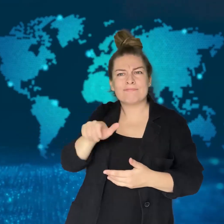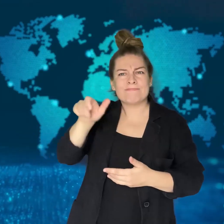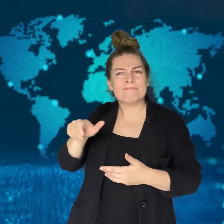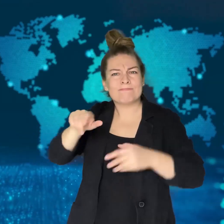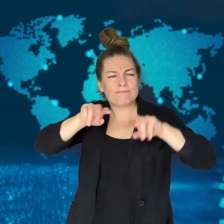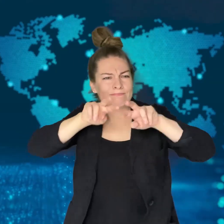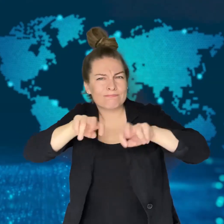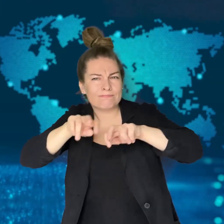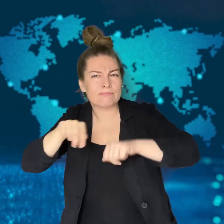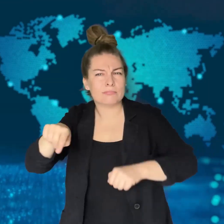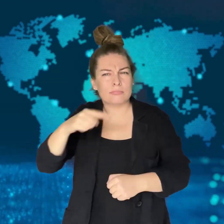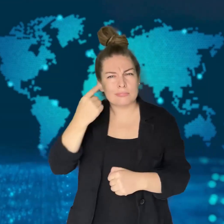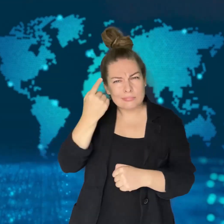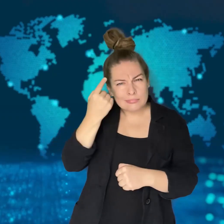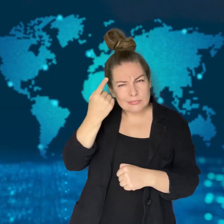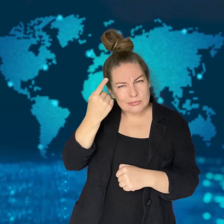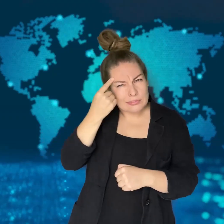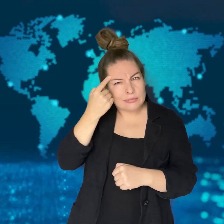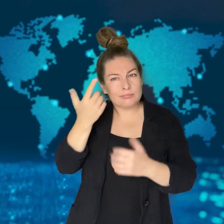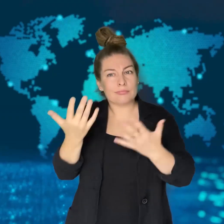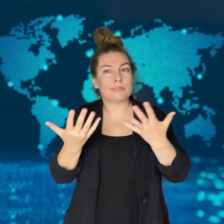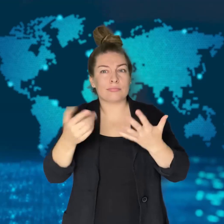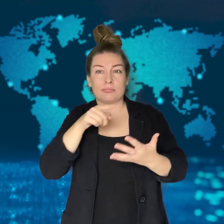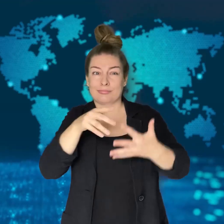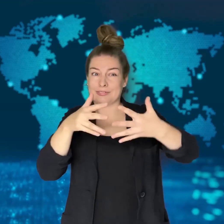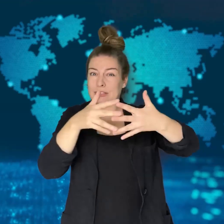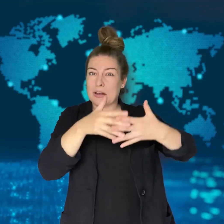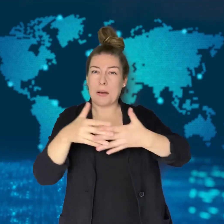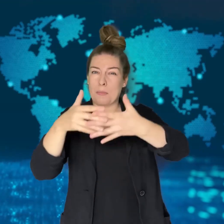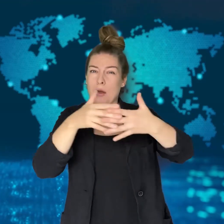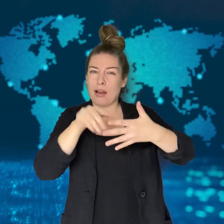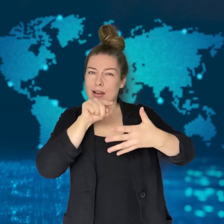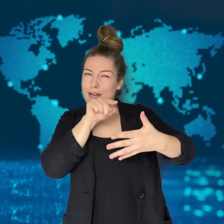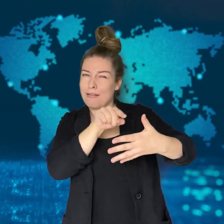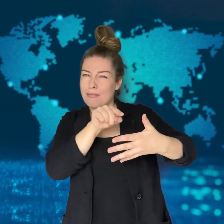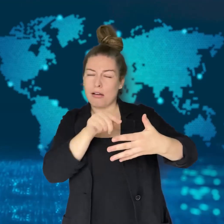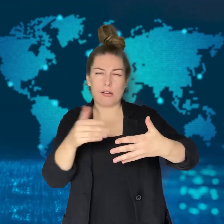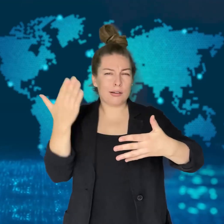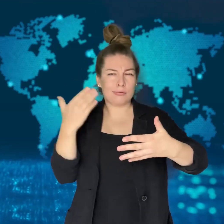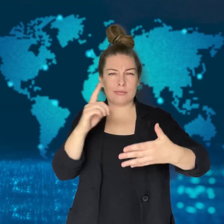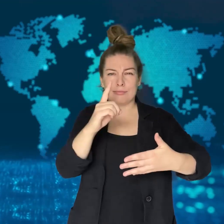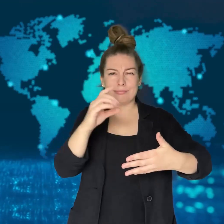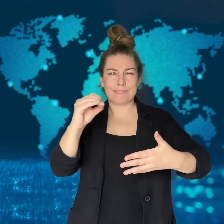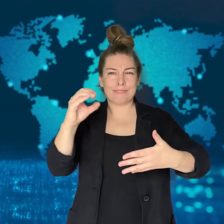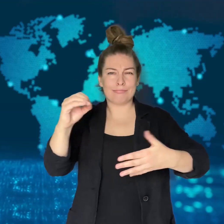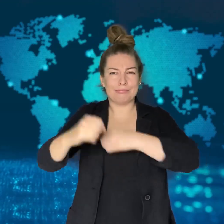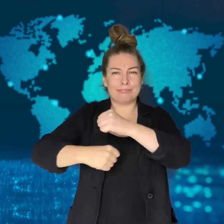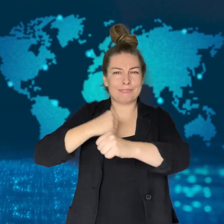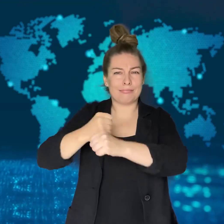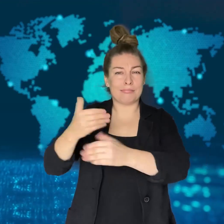Some researchers believe that US hurricanes are three times more frequent